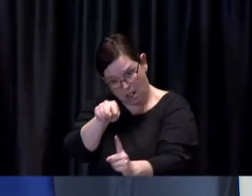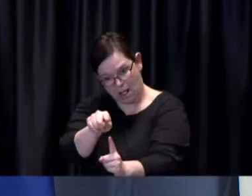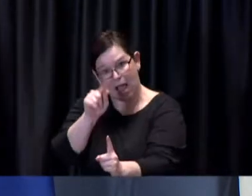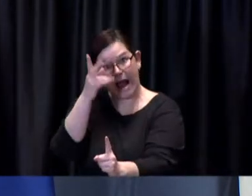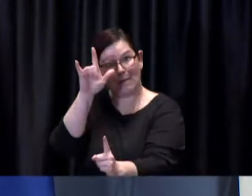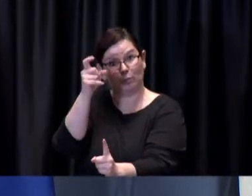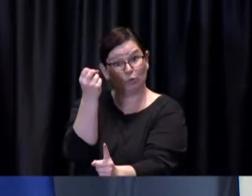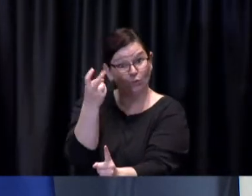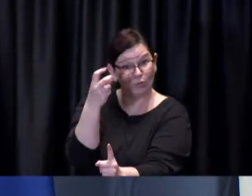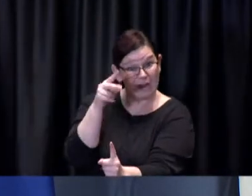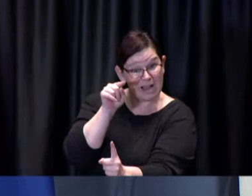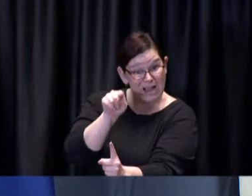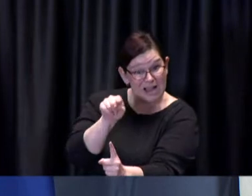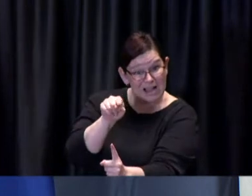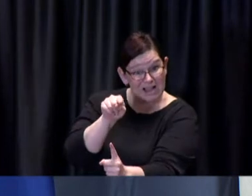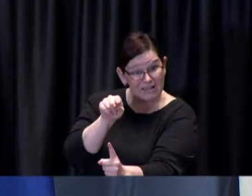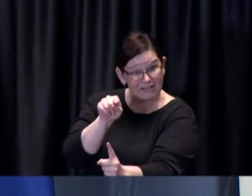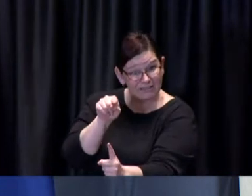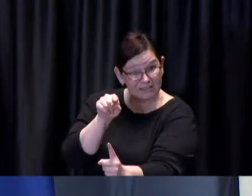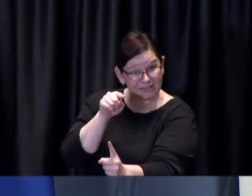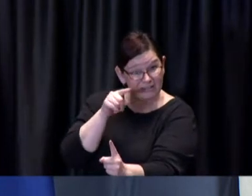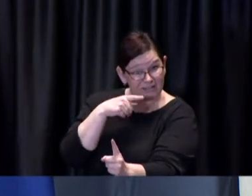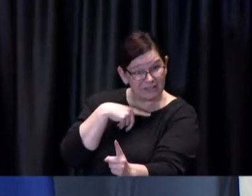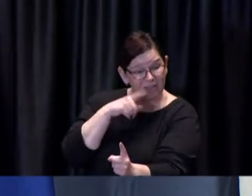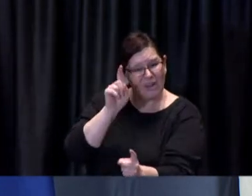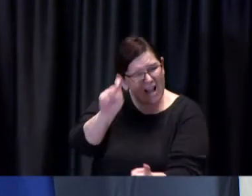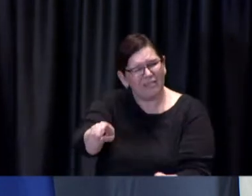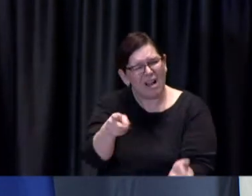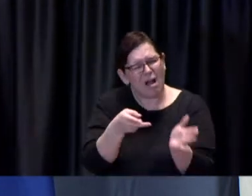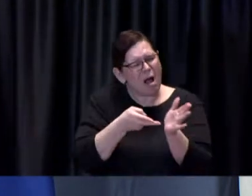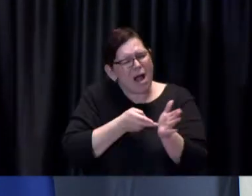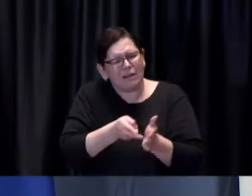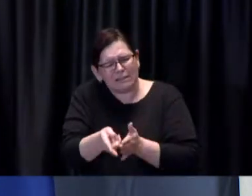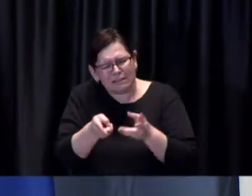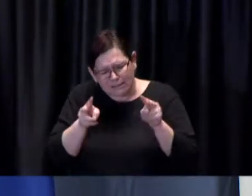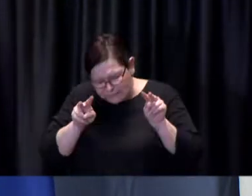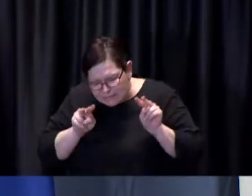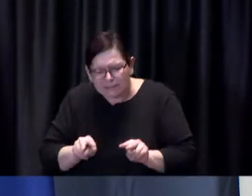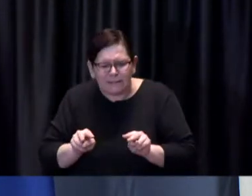to people in a spirit of honesty and in a spirit of common sense that any final decision while it's